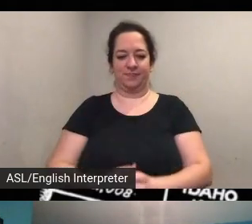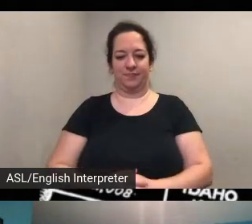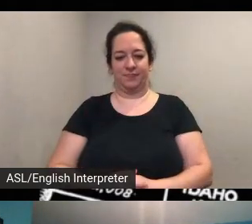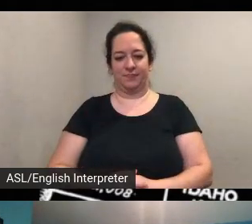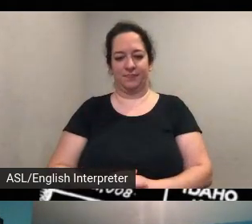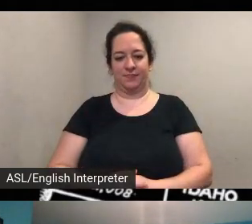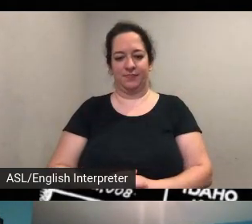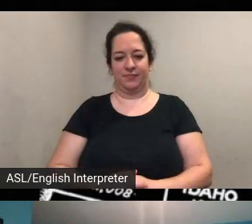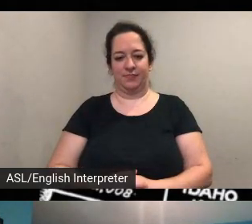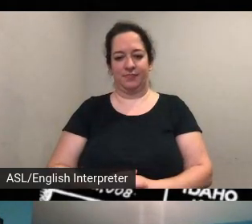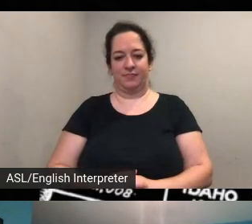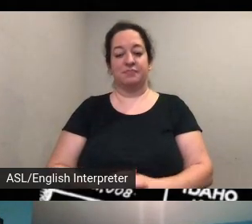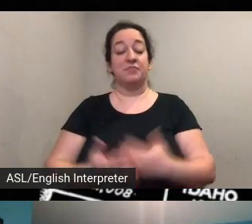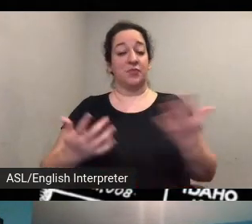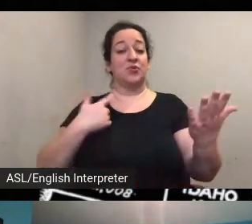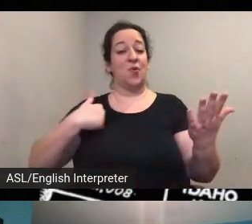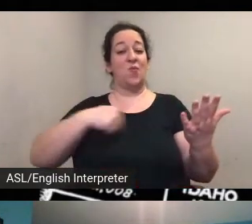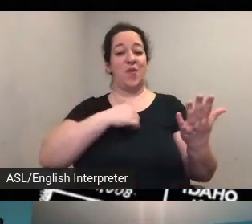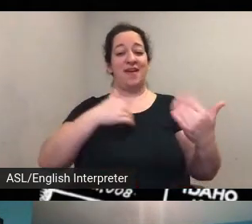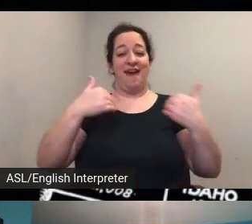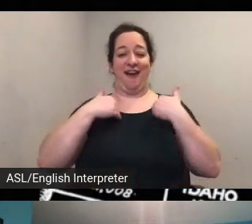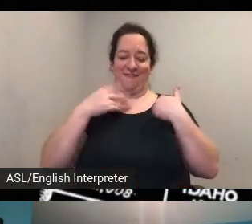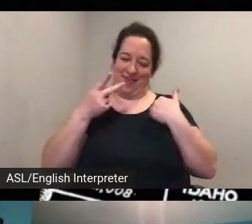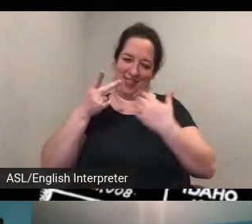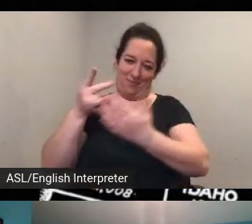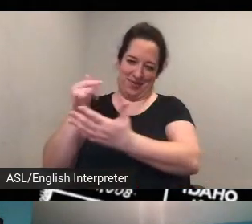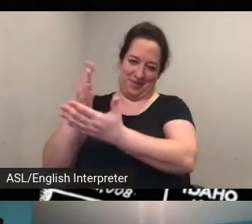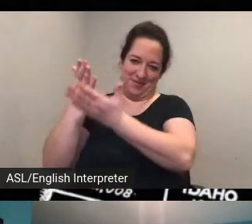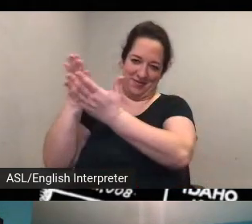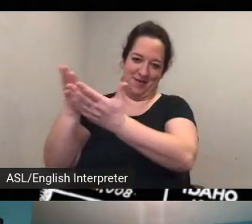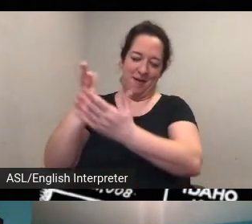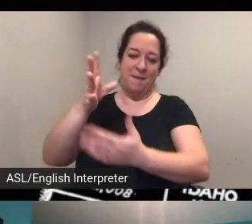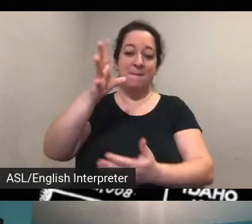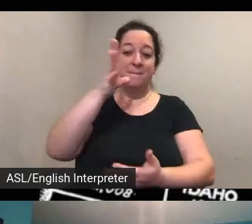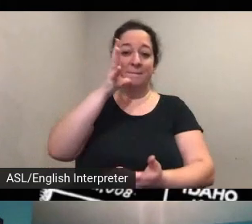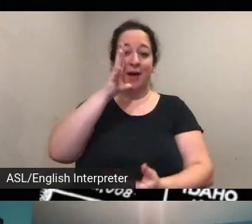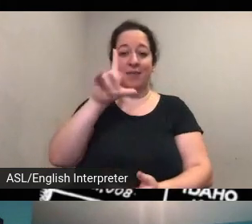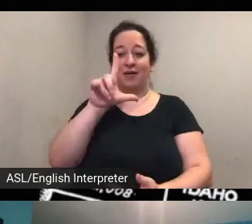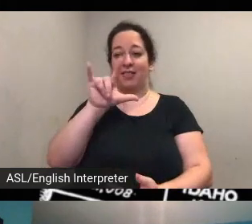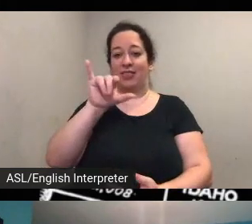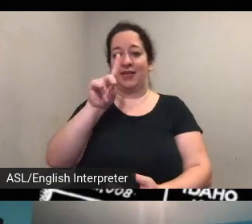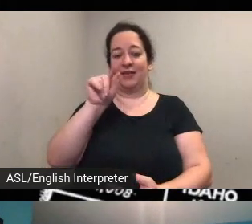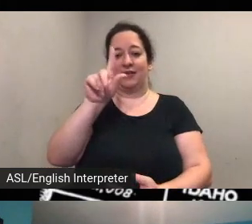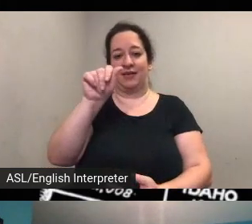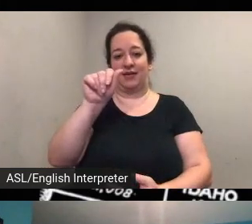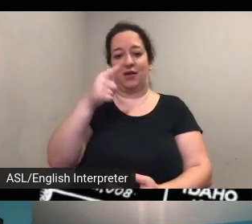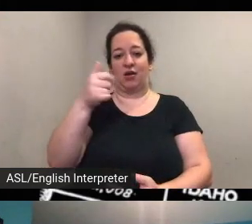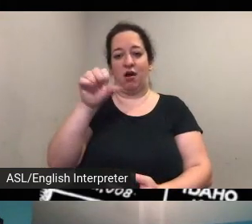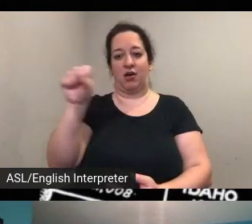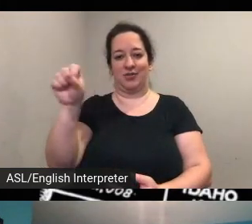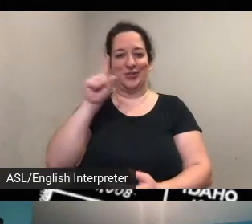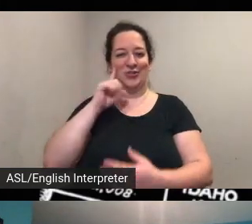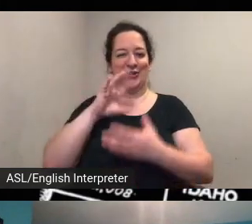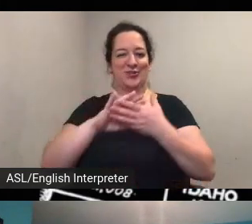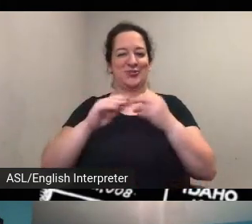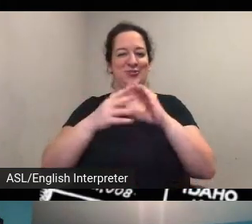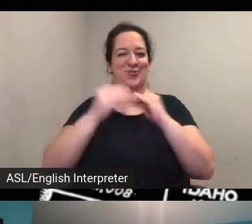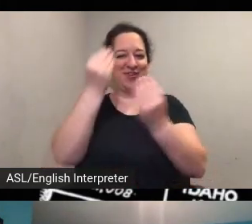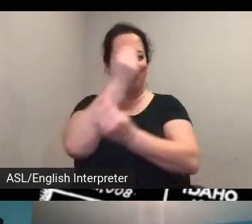um i'm sure you know very well mama linda goss our storyteller in residence and she's been conducting